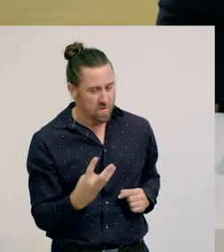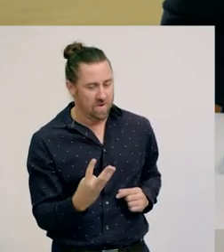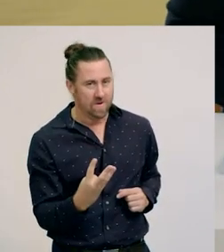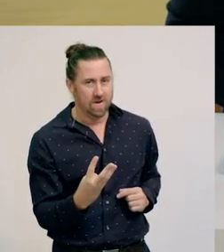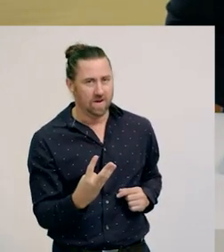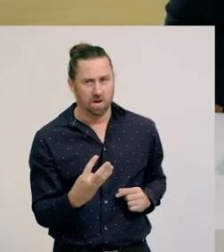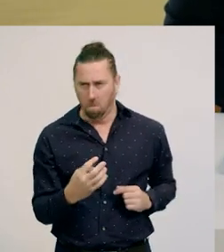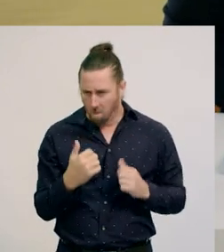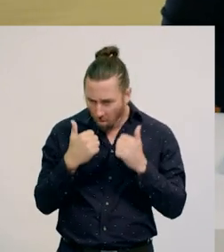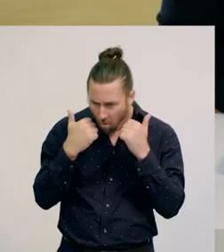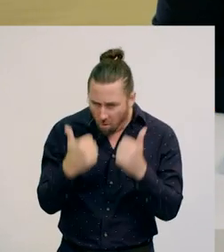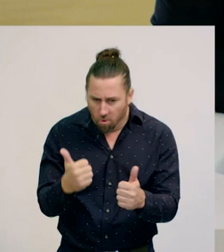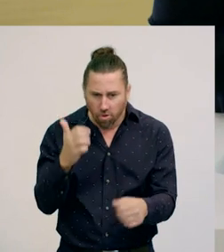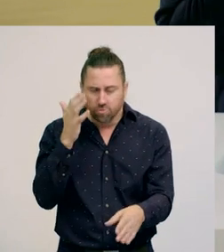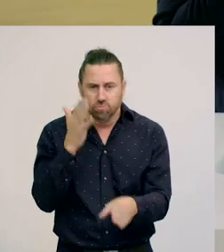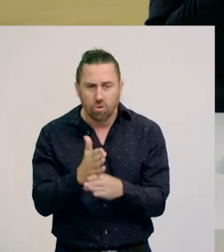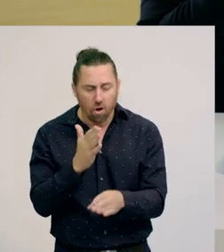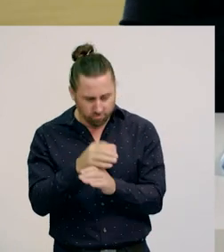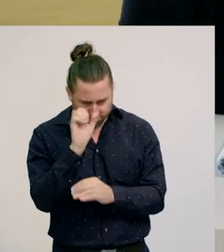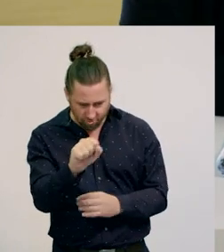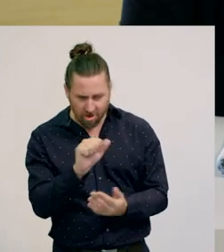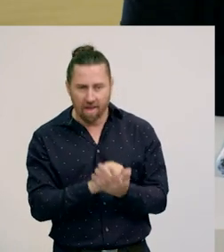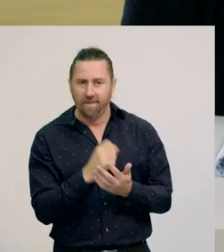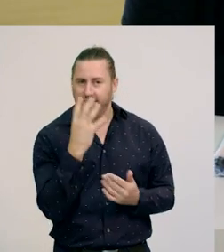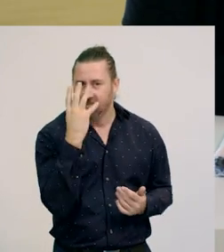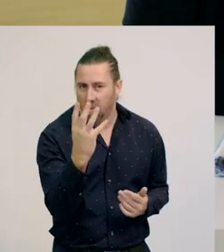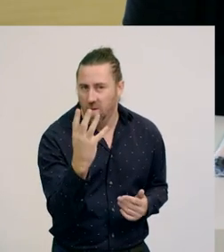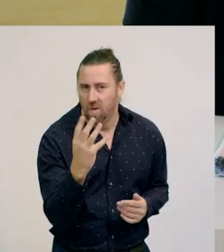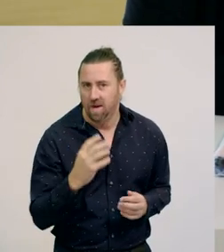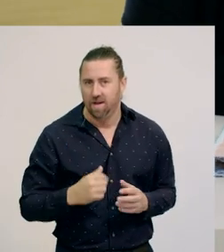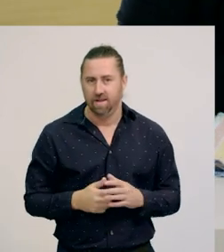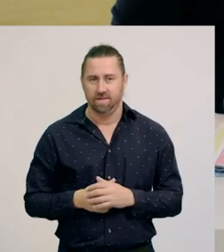Great job, Monique. Yes, there are four.